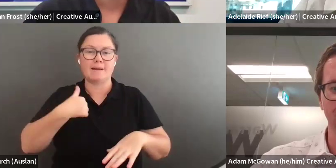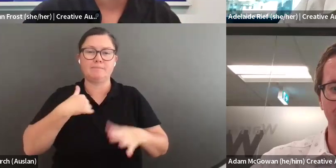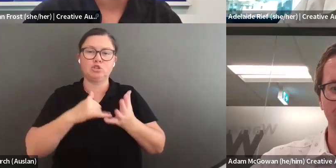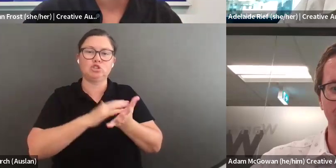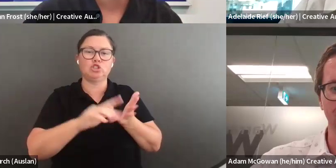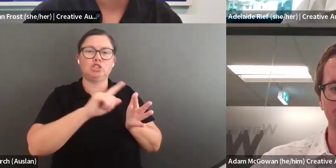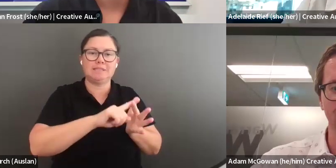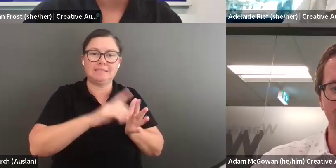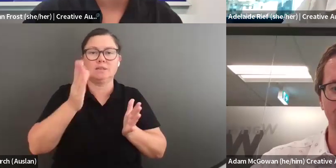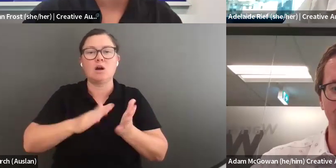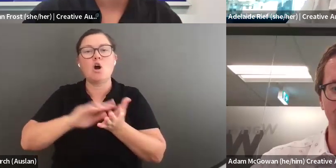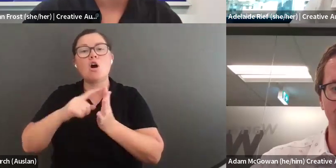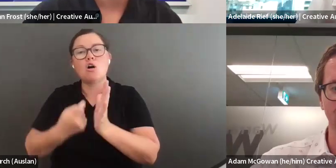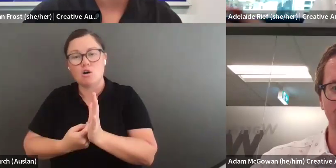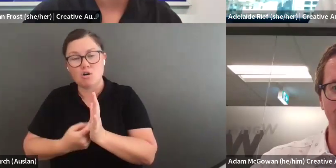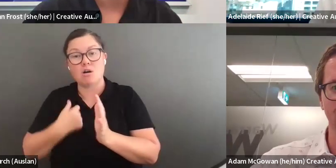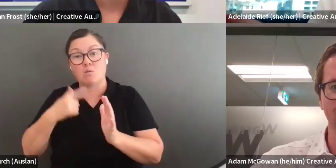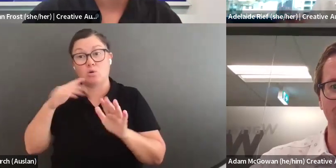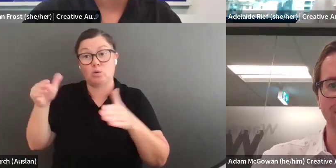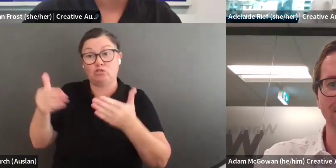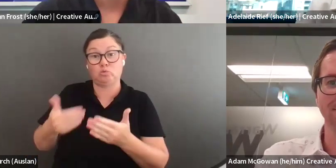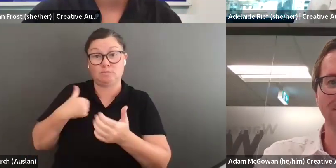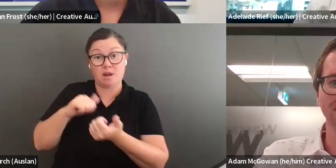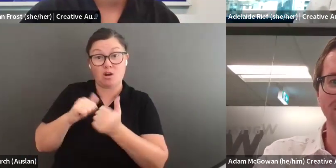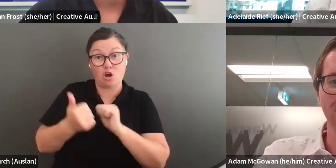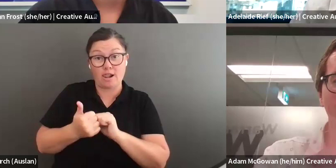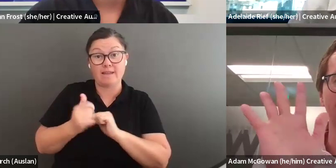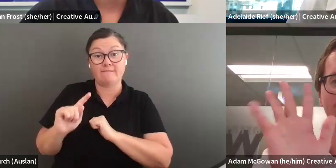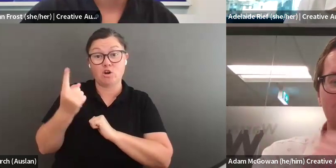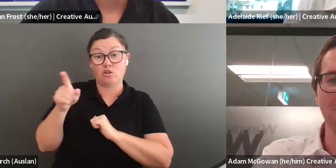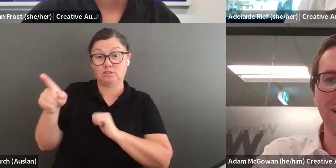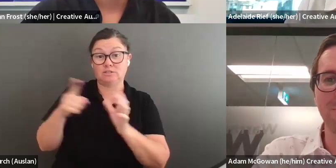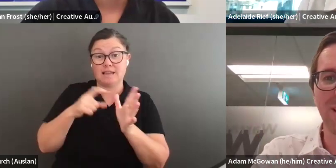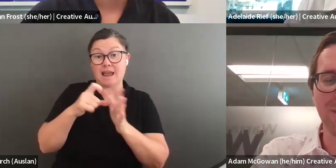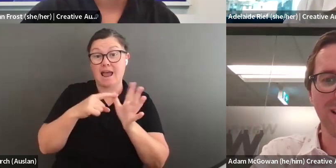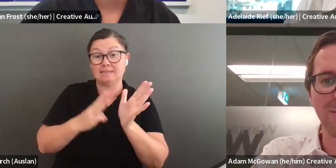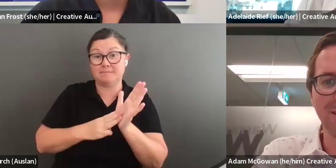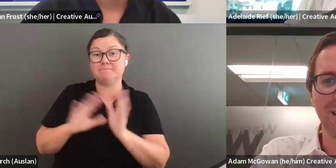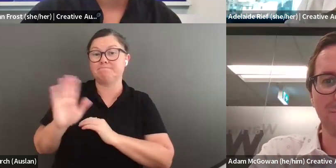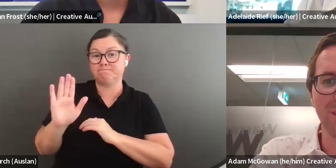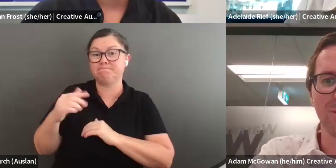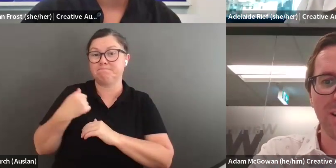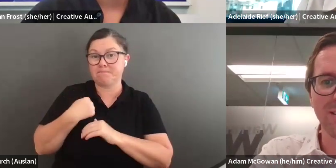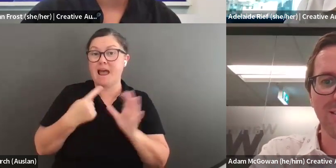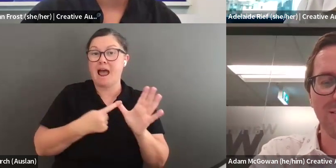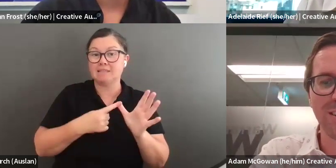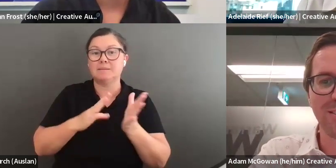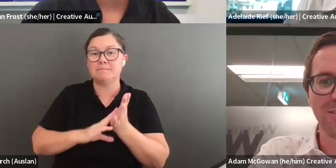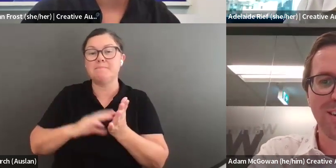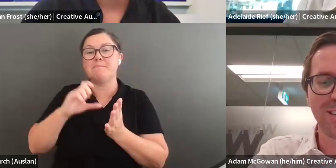develop the programs here at Creative Australia, my pronouns are she/her, and I will introduce my colleagues to you, starting with